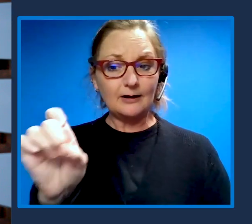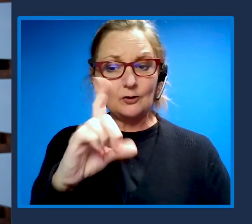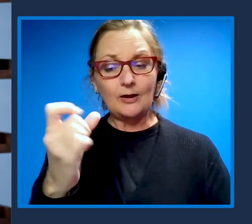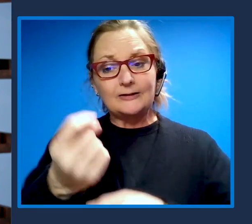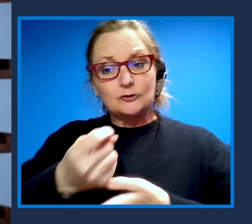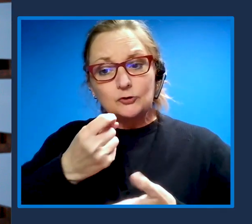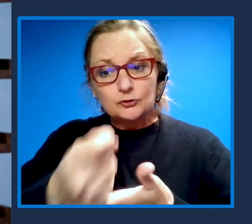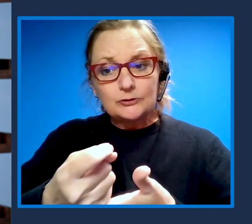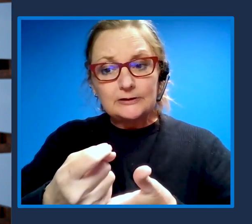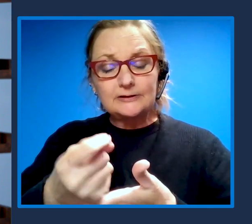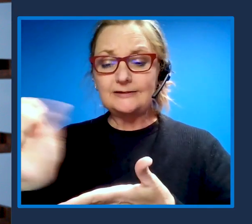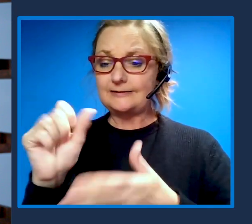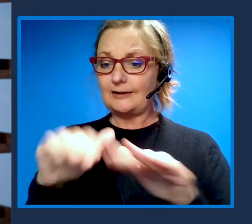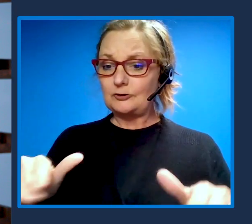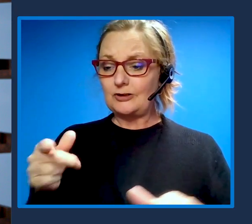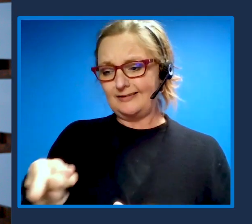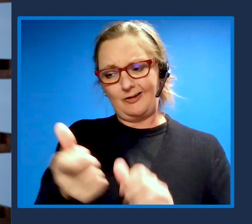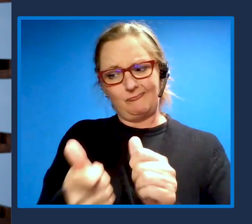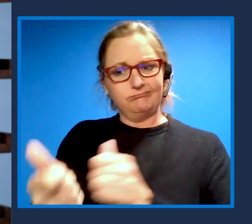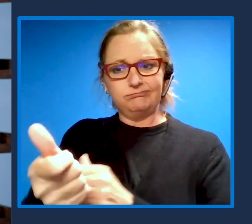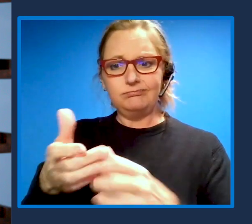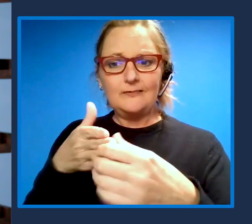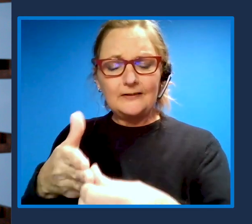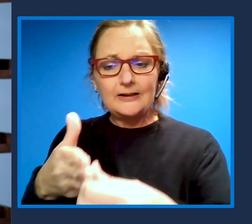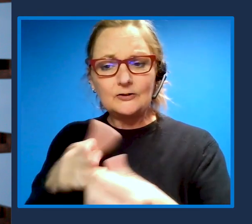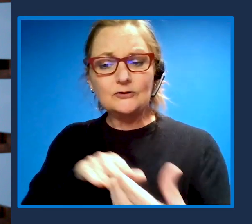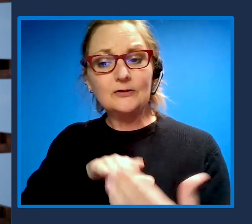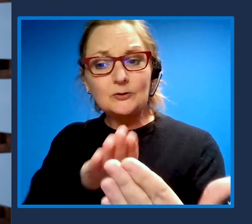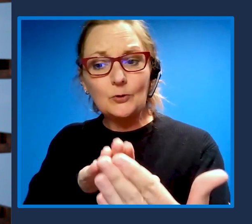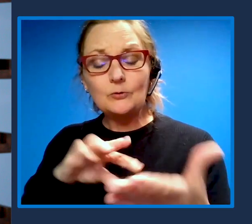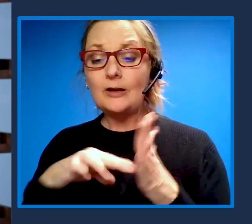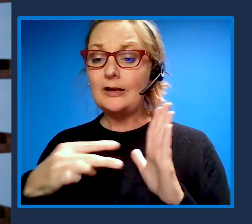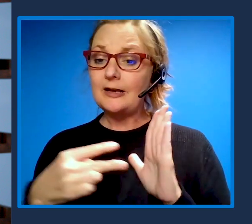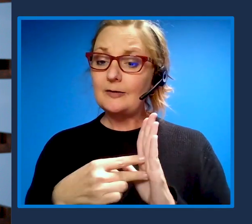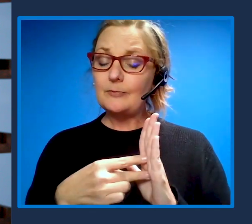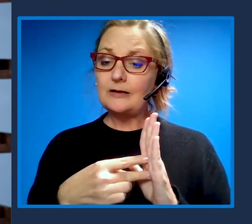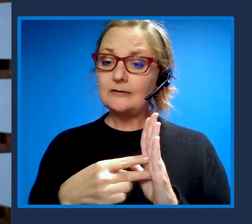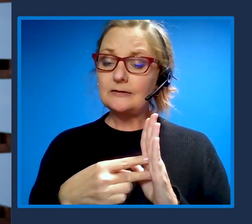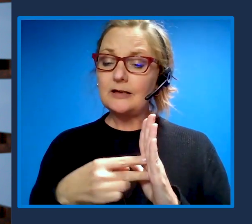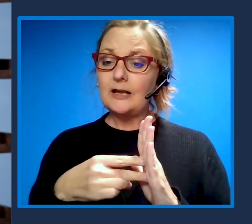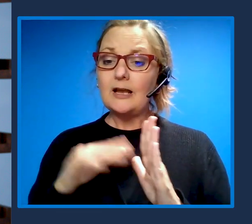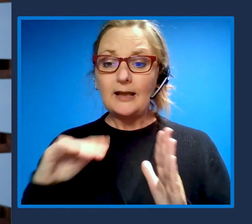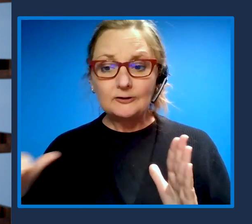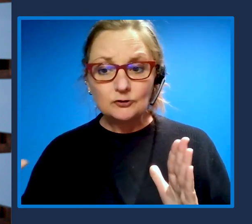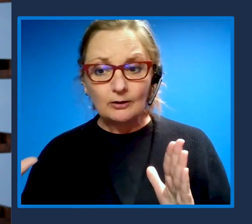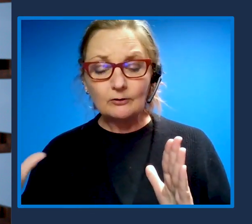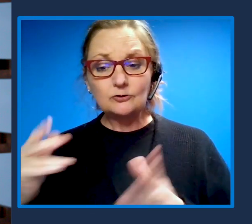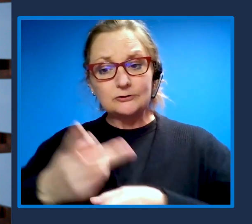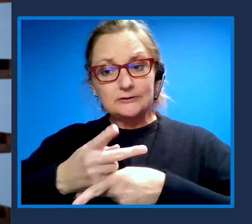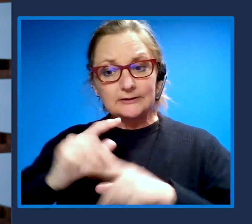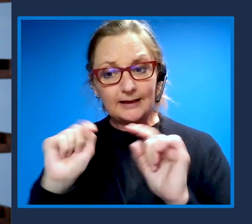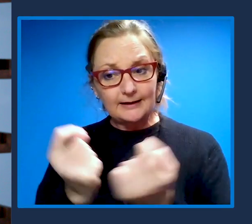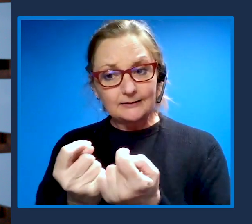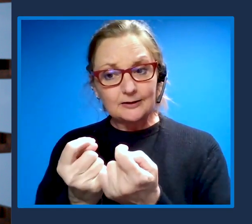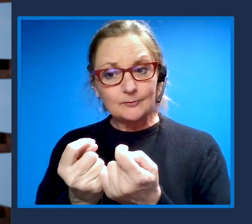they're at the forefront of this approach. It means a child's care team is made up clinicians,